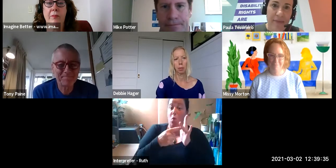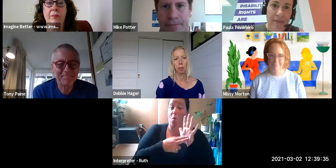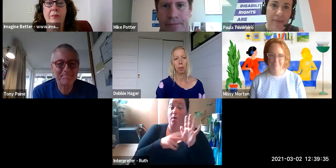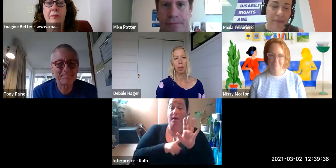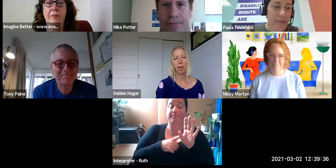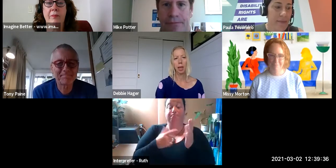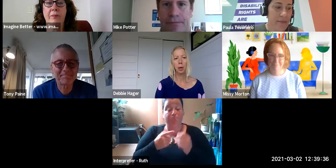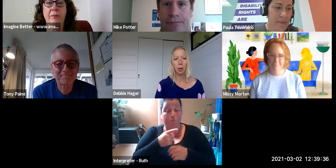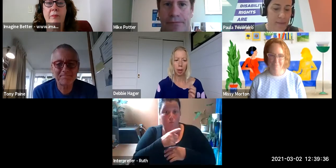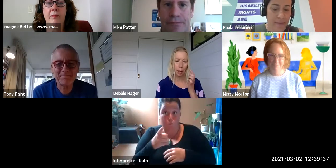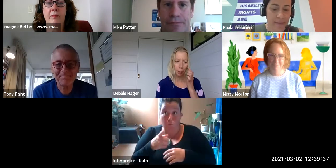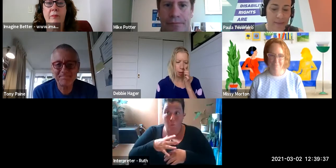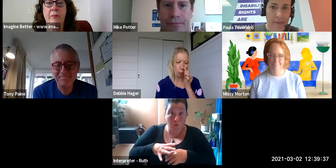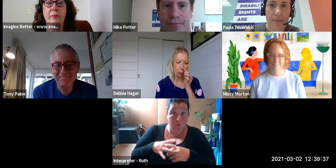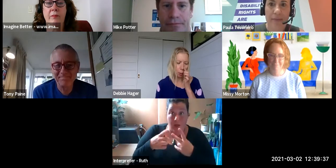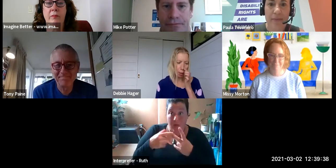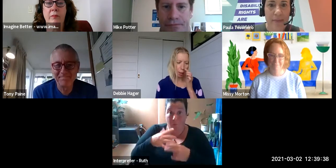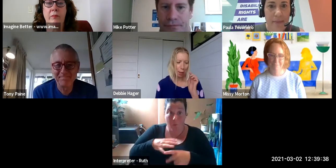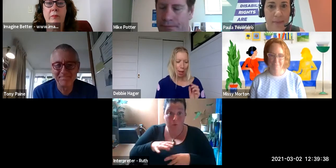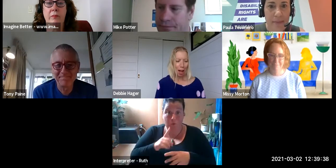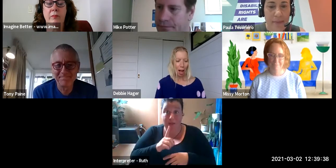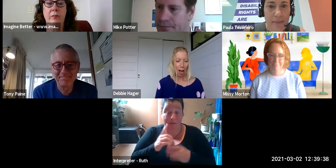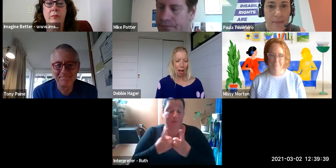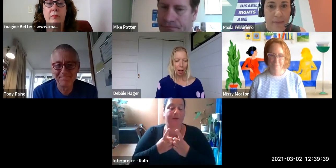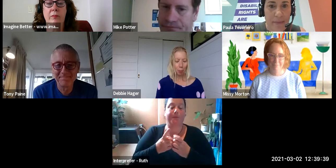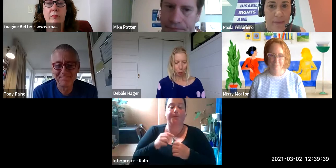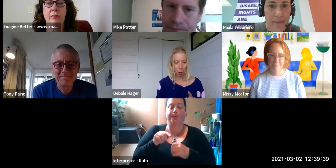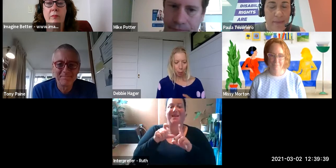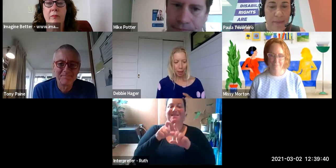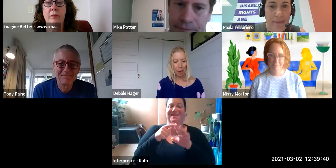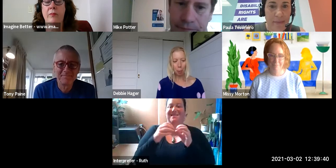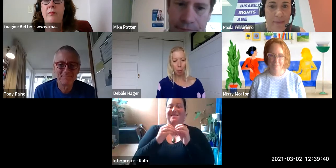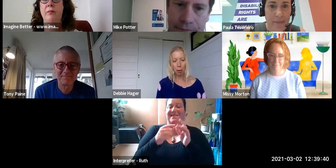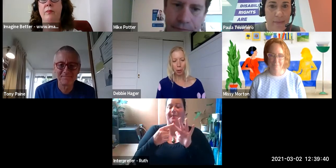[???] Thank you I will pick up on what you said Paula.